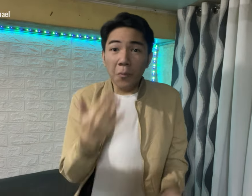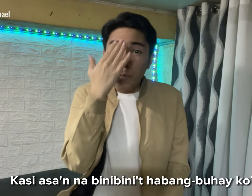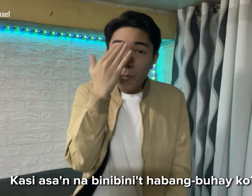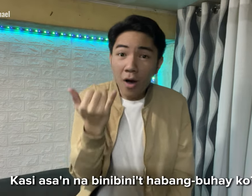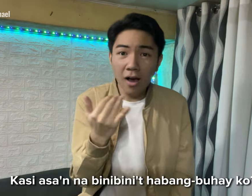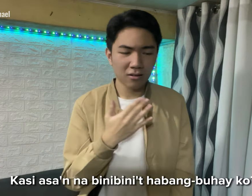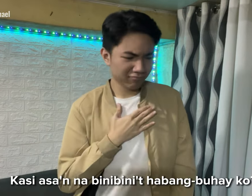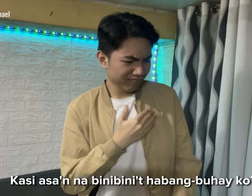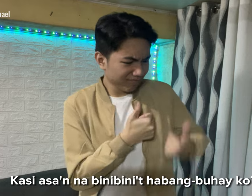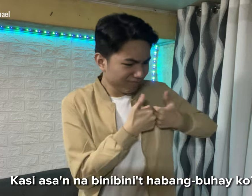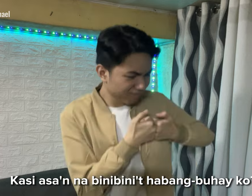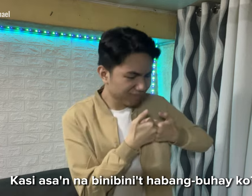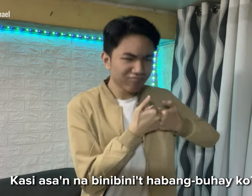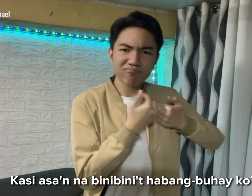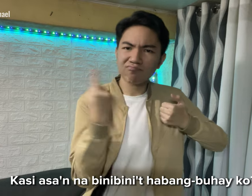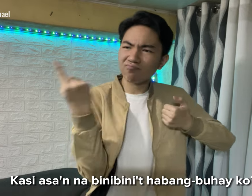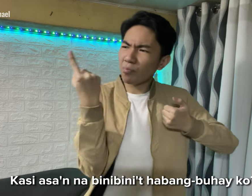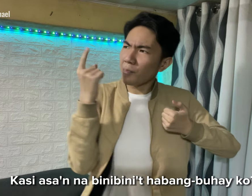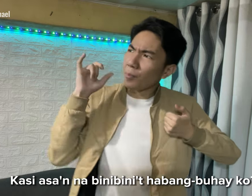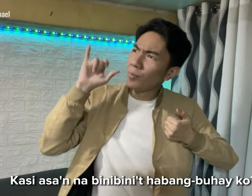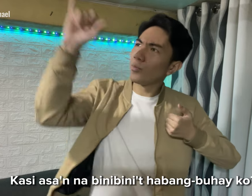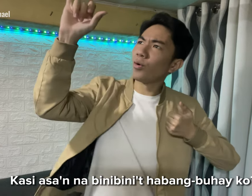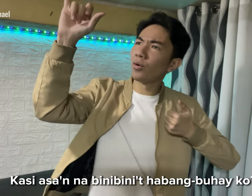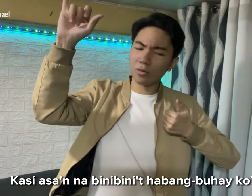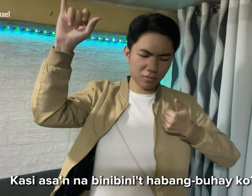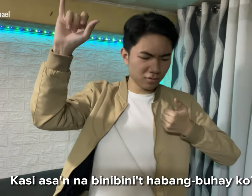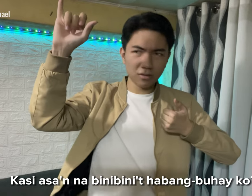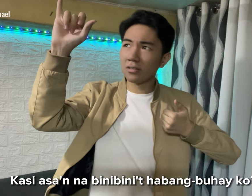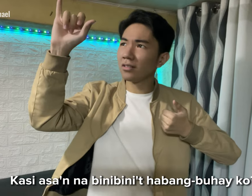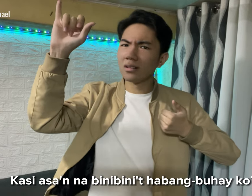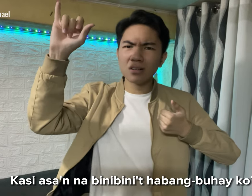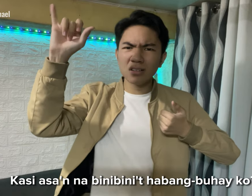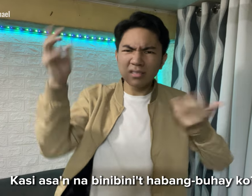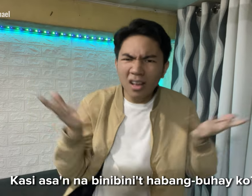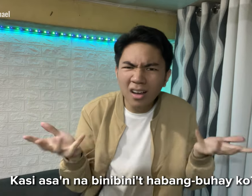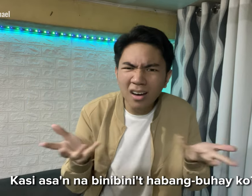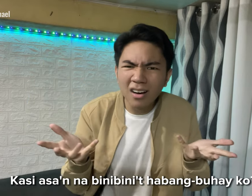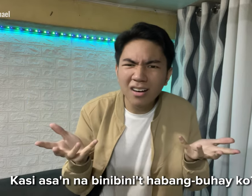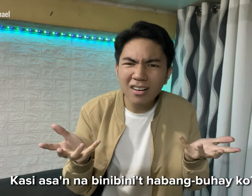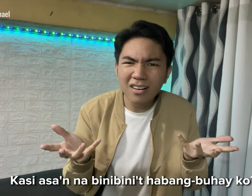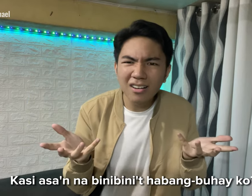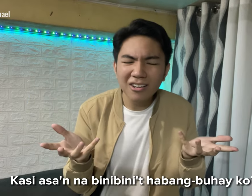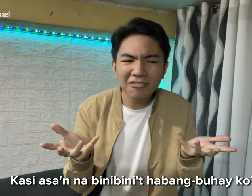'Cause where is my lady and my forever